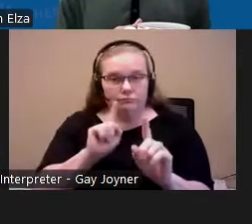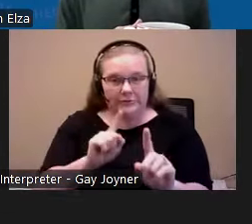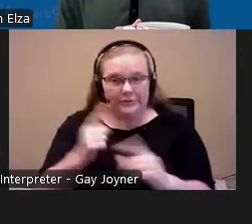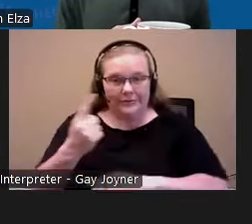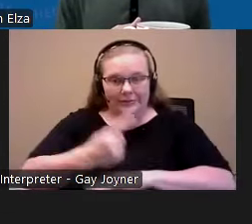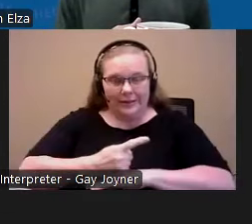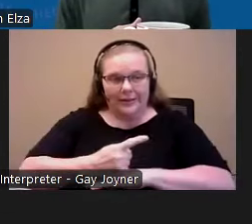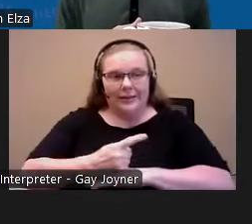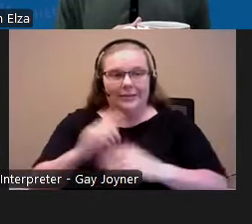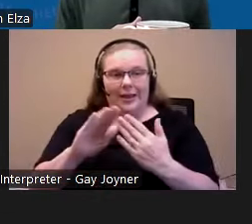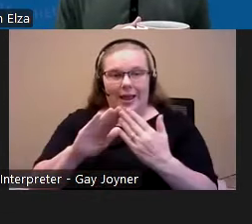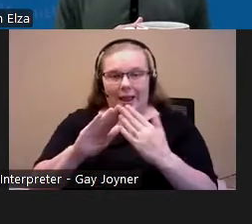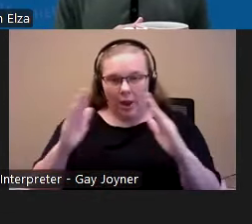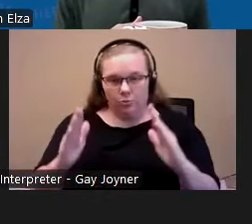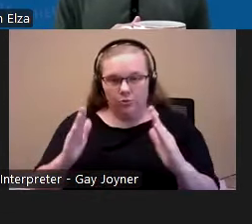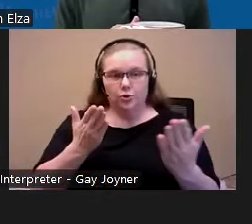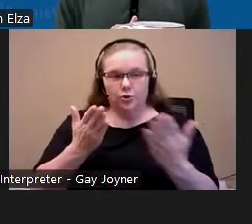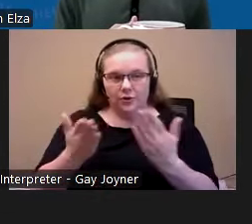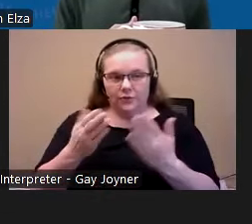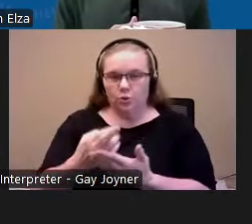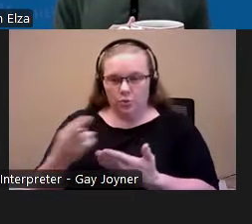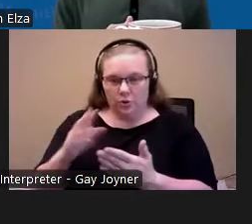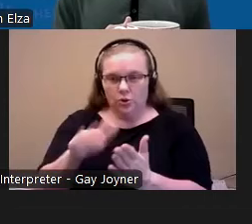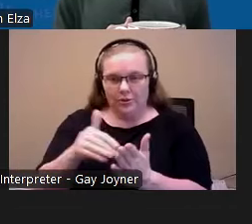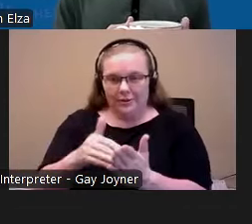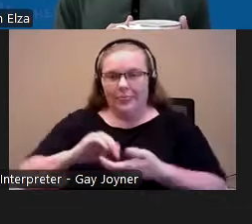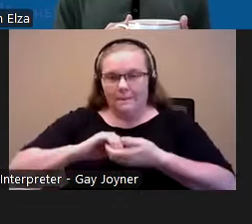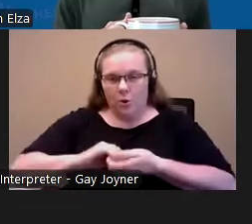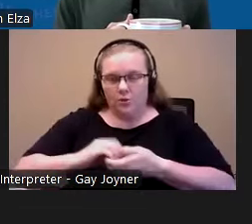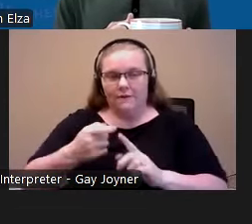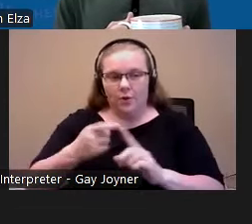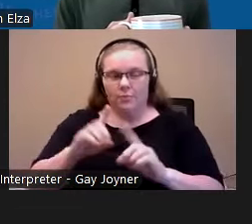Resource Center and our partners from the US Department of housing and urban development